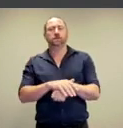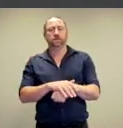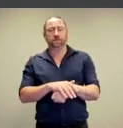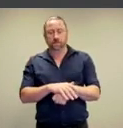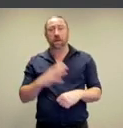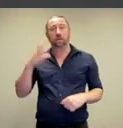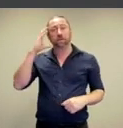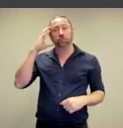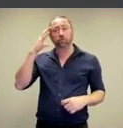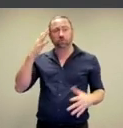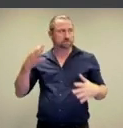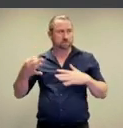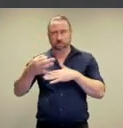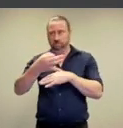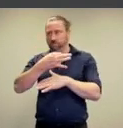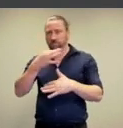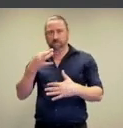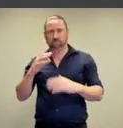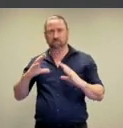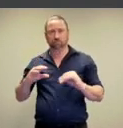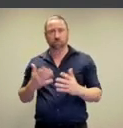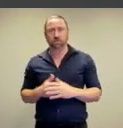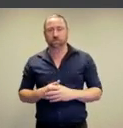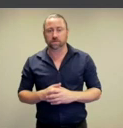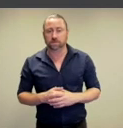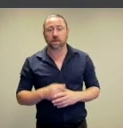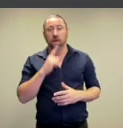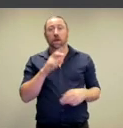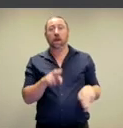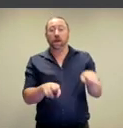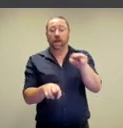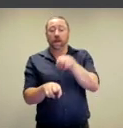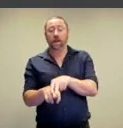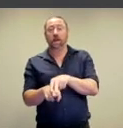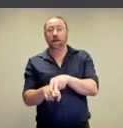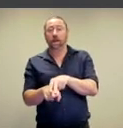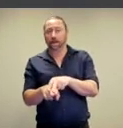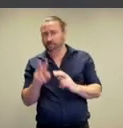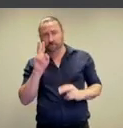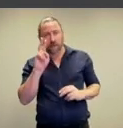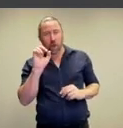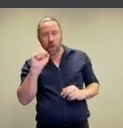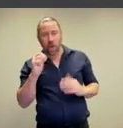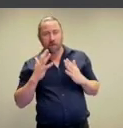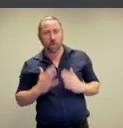Moro in an under furnished bedroom.